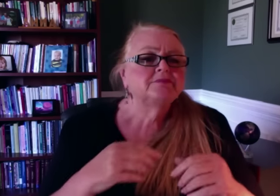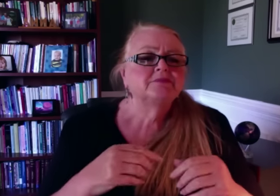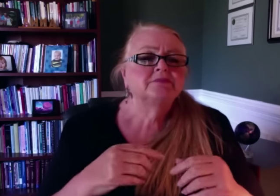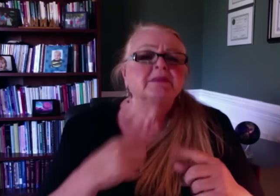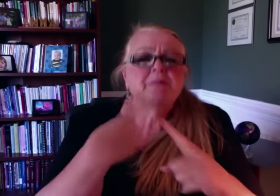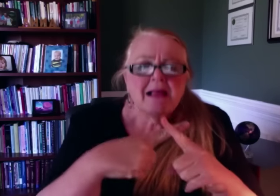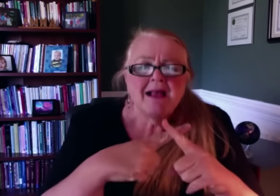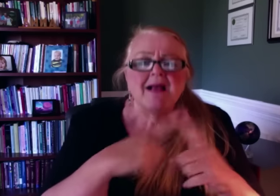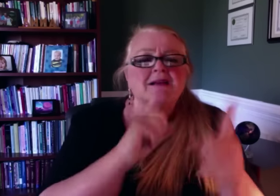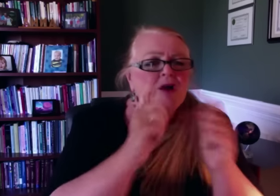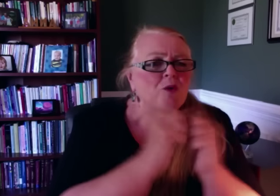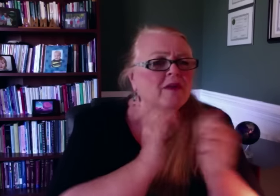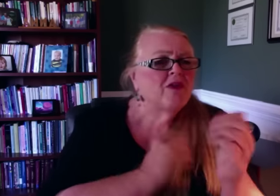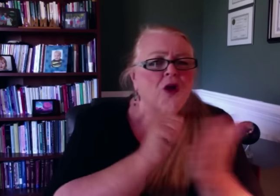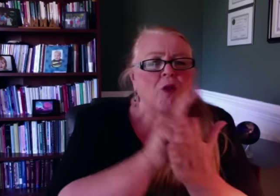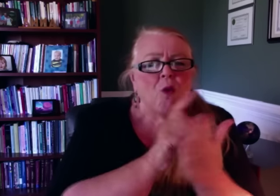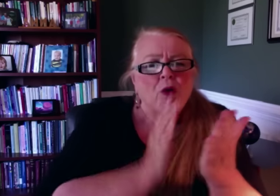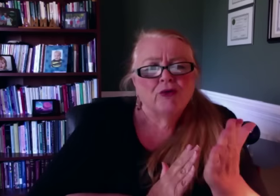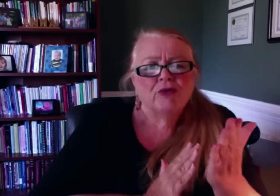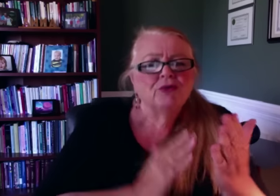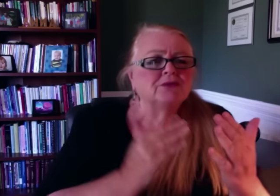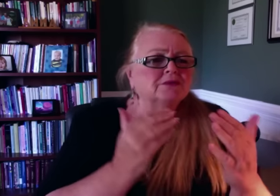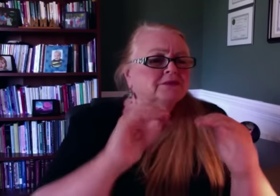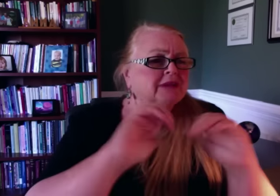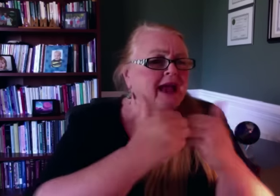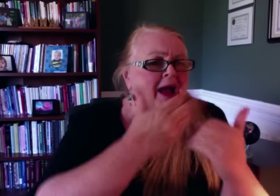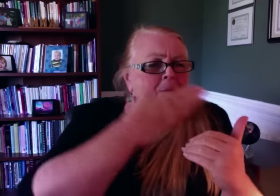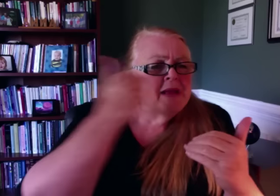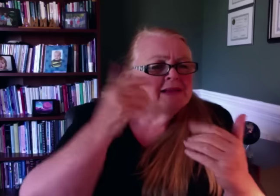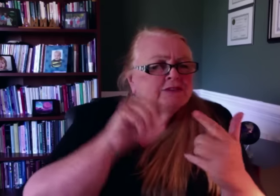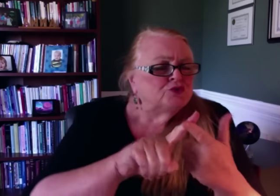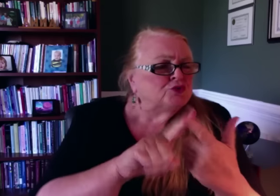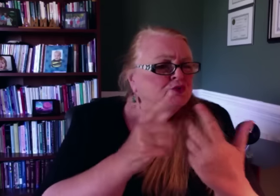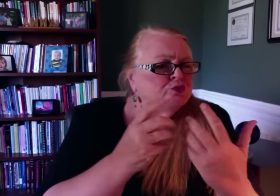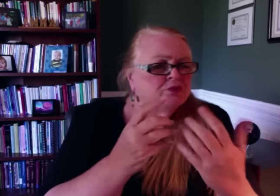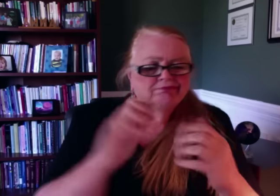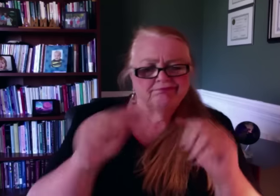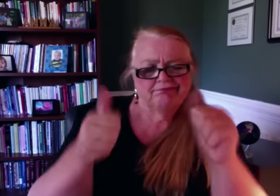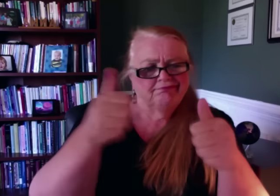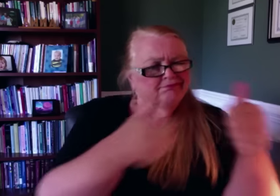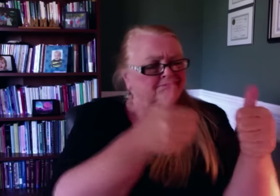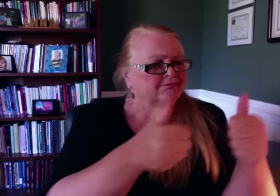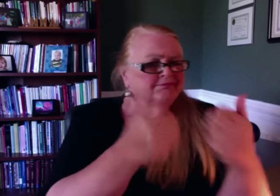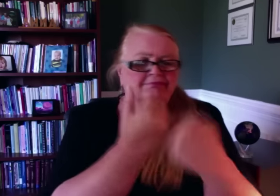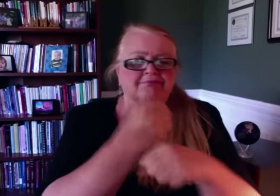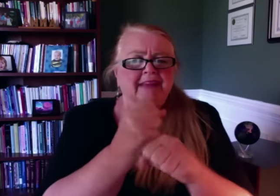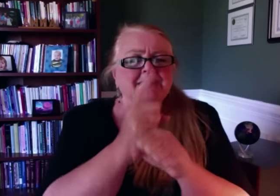I met with our legal counsel to explore multiple approaches to an appropriate staffing